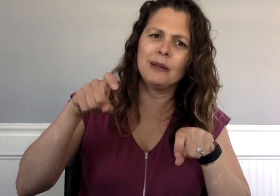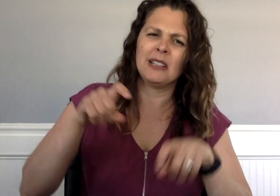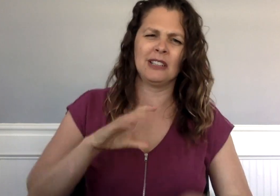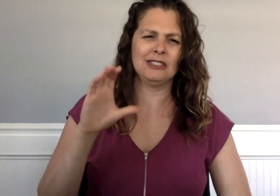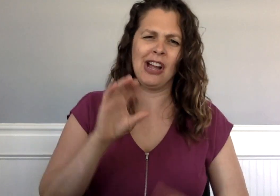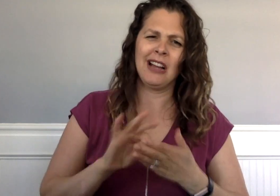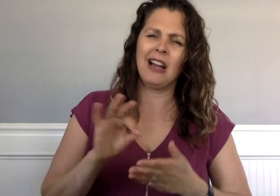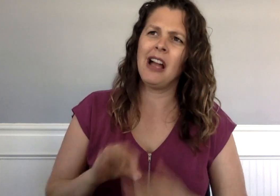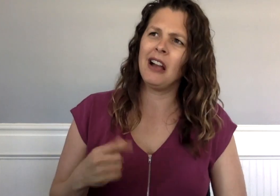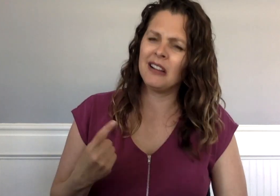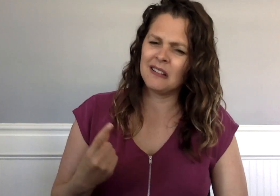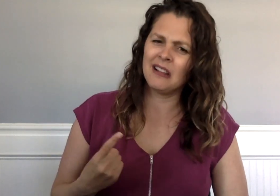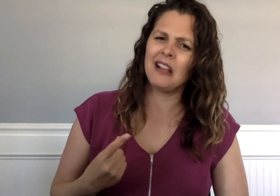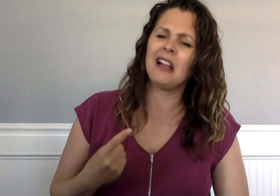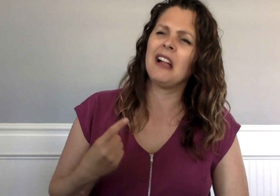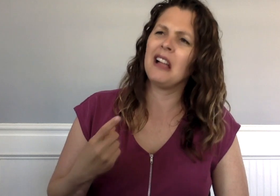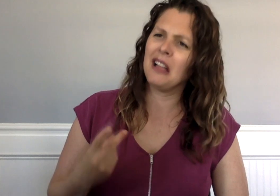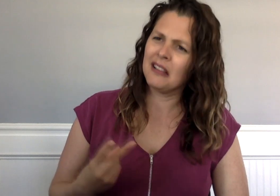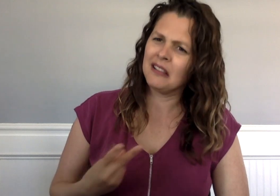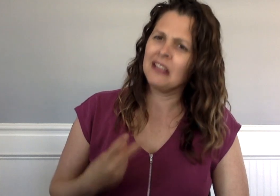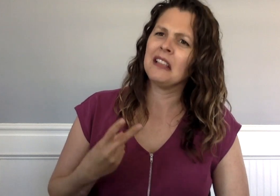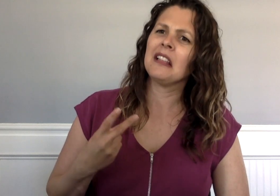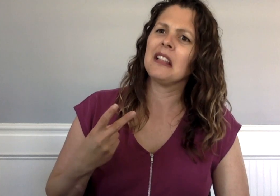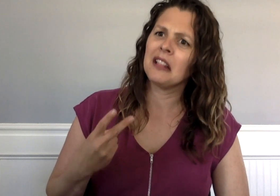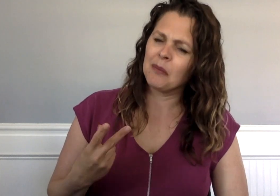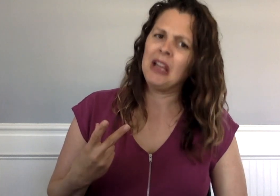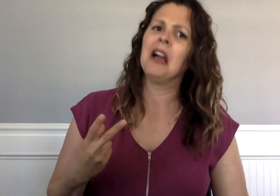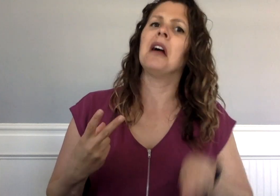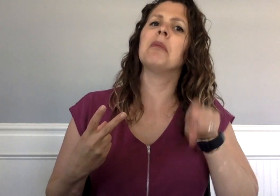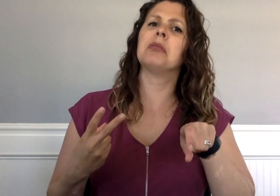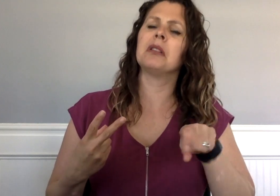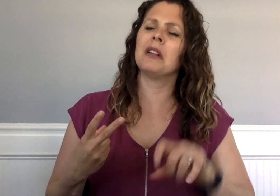Charlie counted one-Mississippi, two-Mississippi, three-Mississippi.